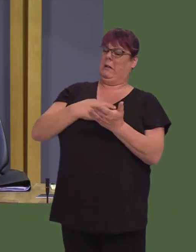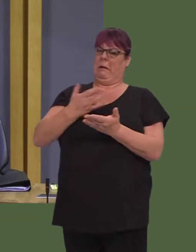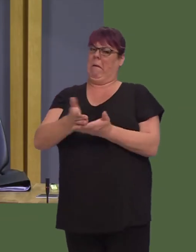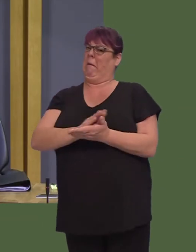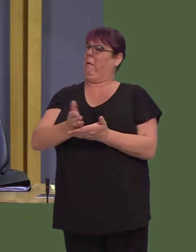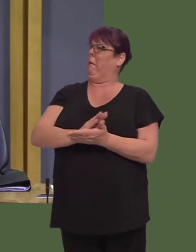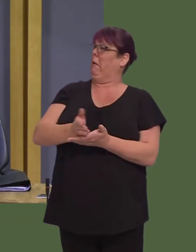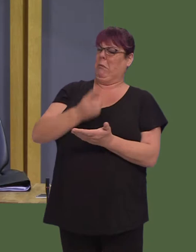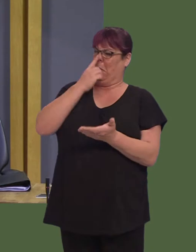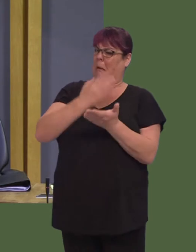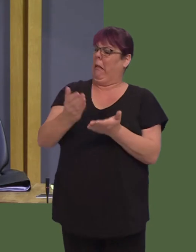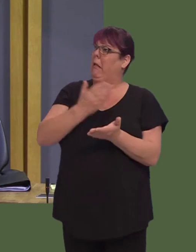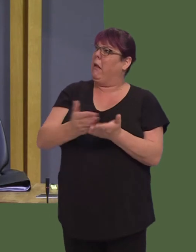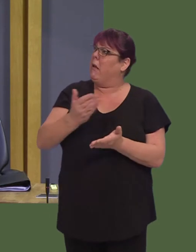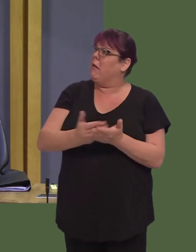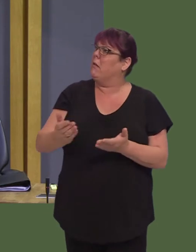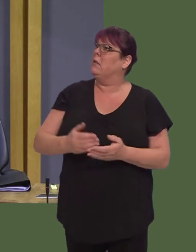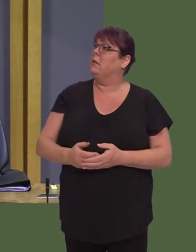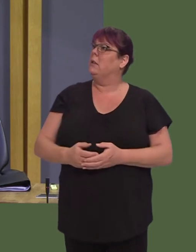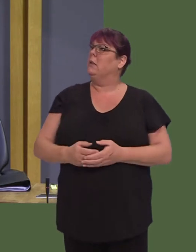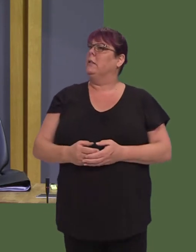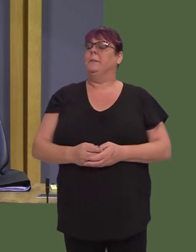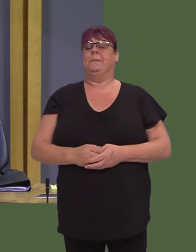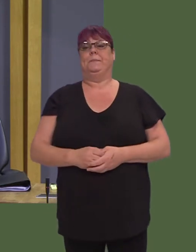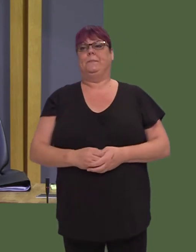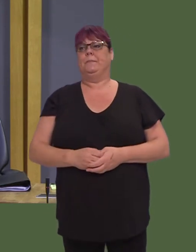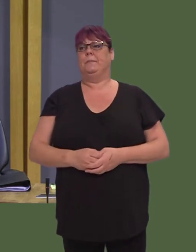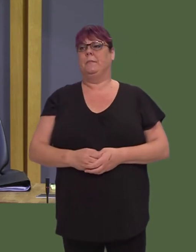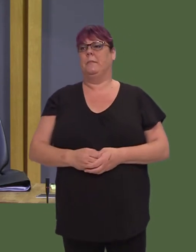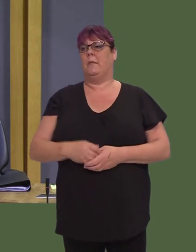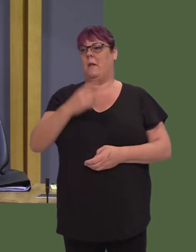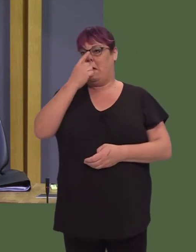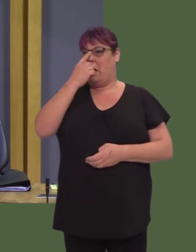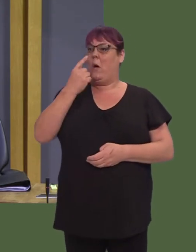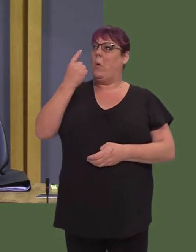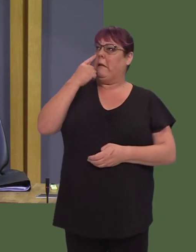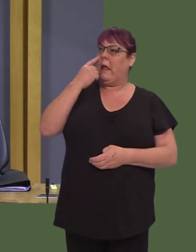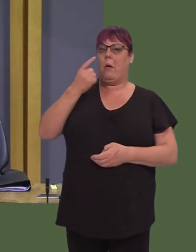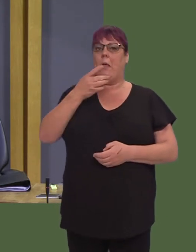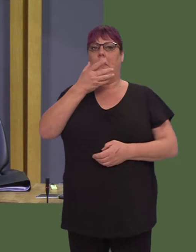No more is that ambiguity on show than in the Labour leadership hustings.